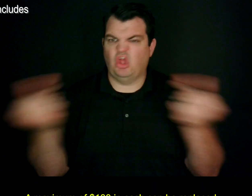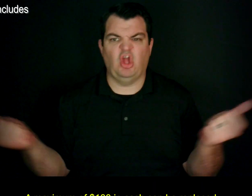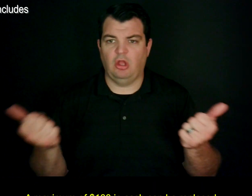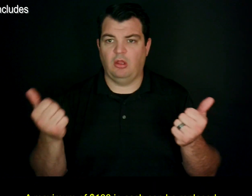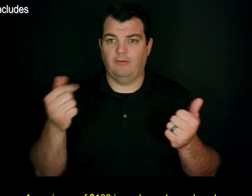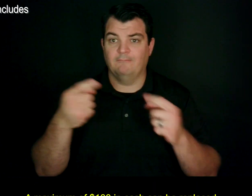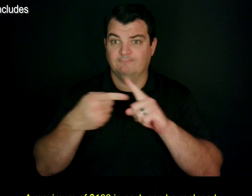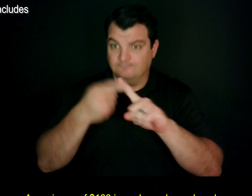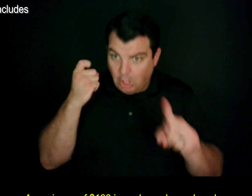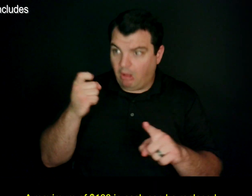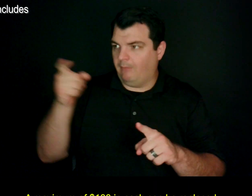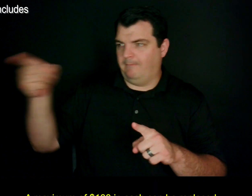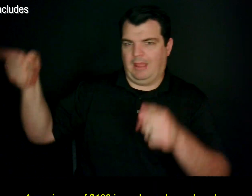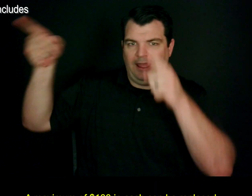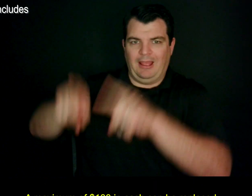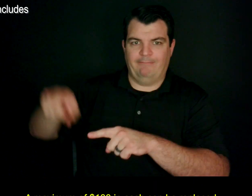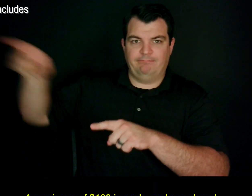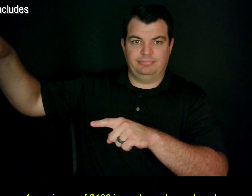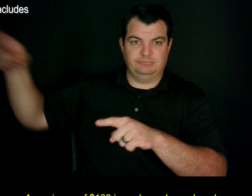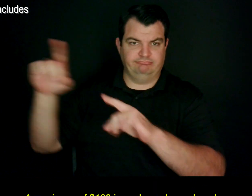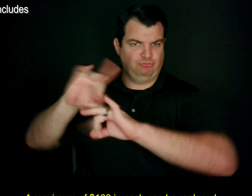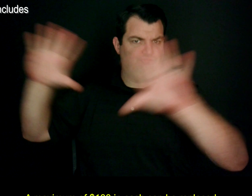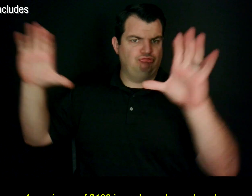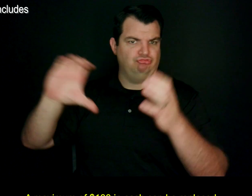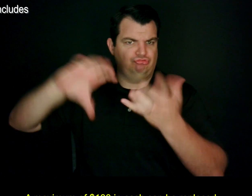A maximum of $100 in cash can be replaced.